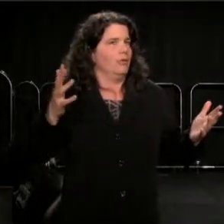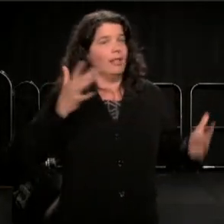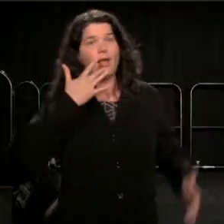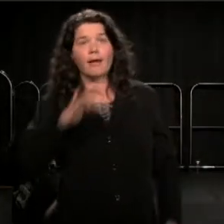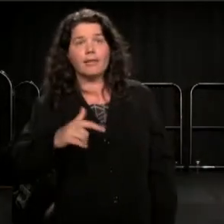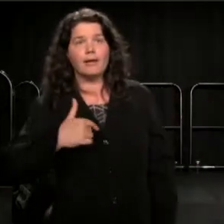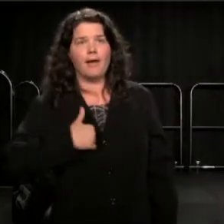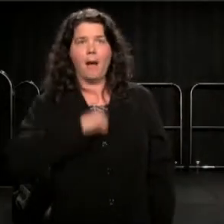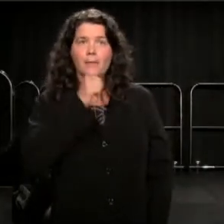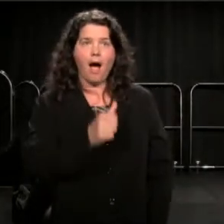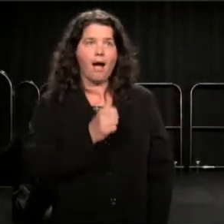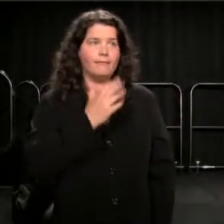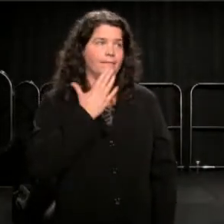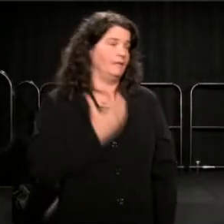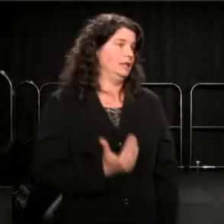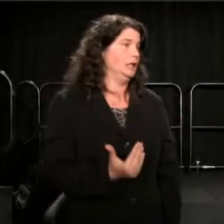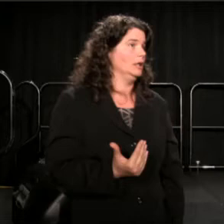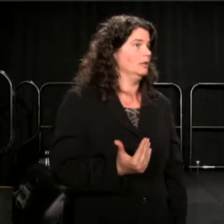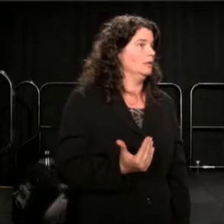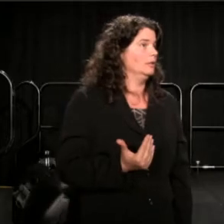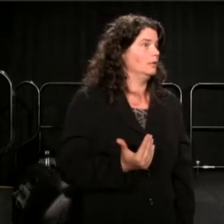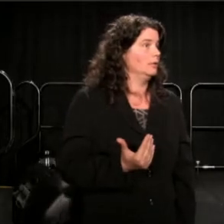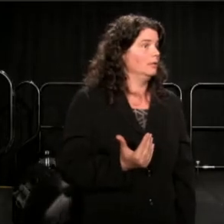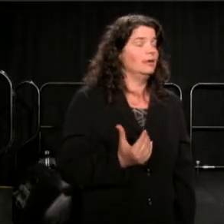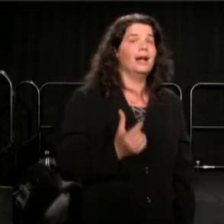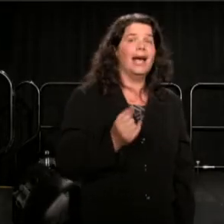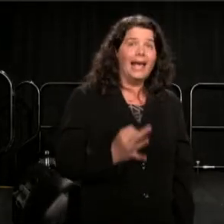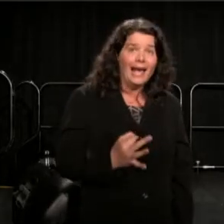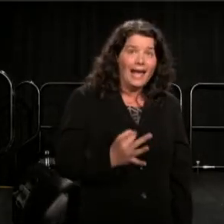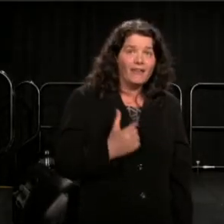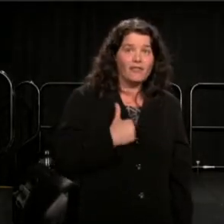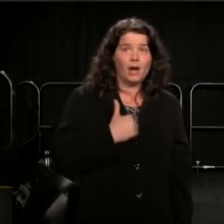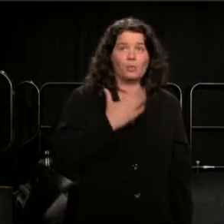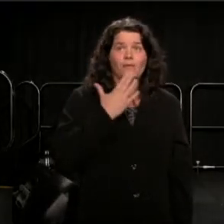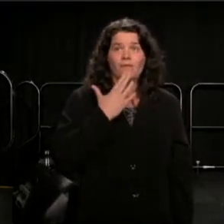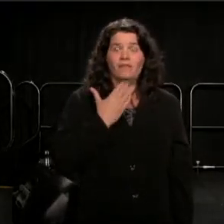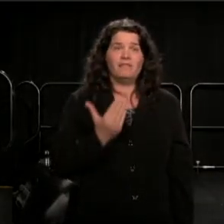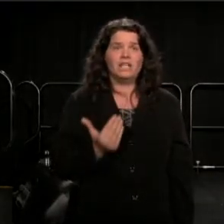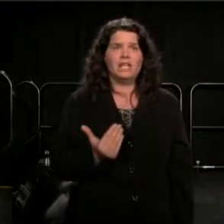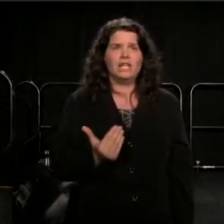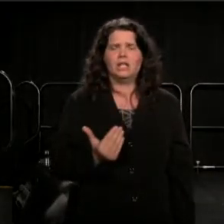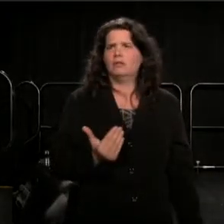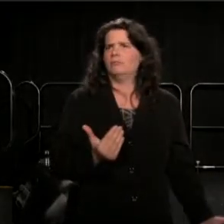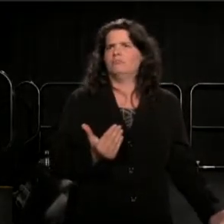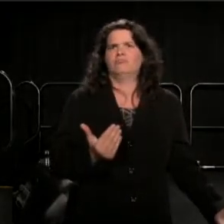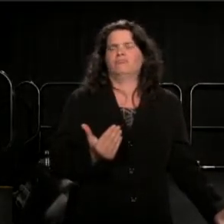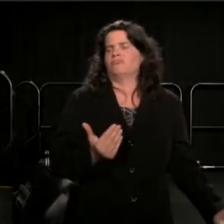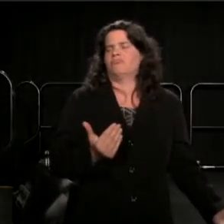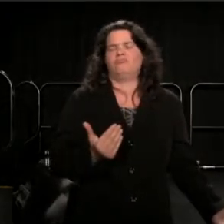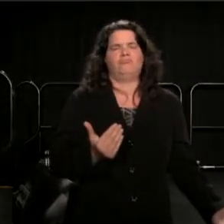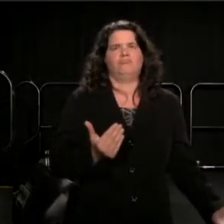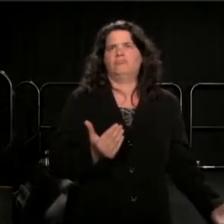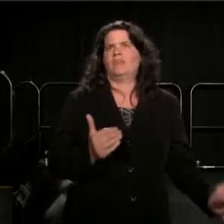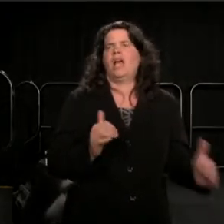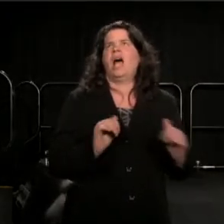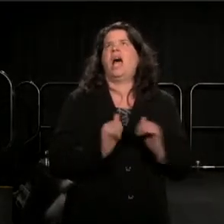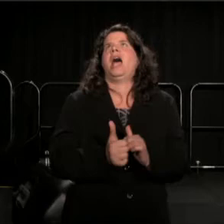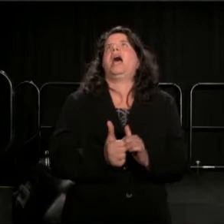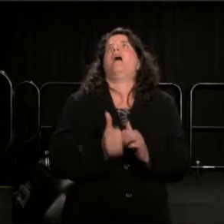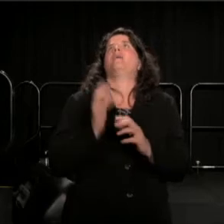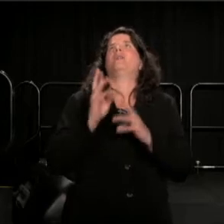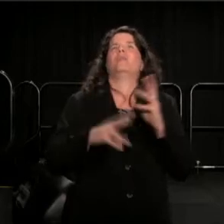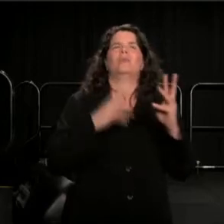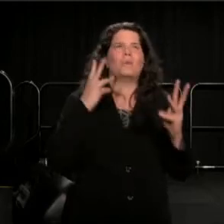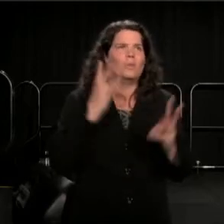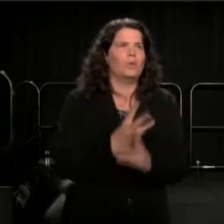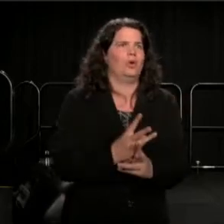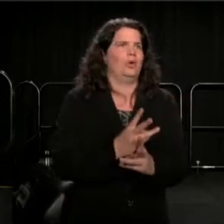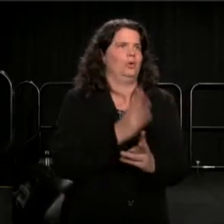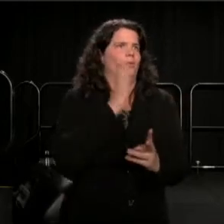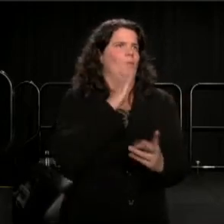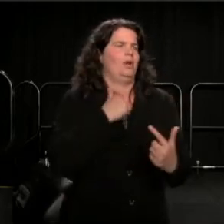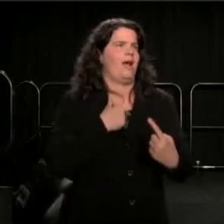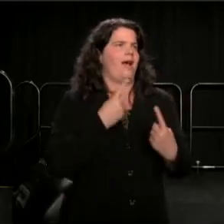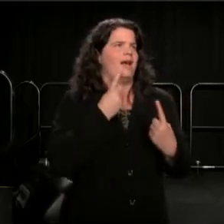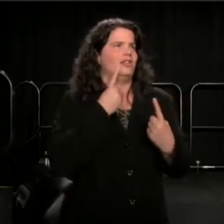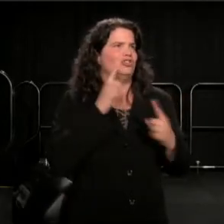Because if I were, how in the world would I achieve any respect